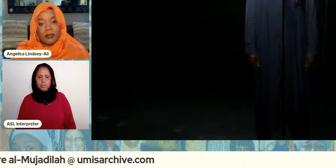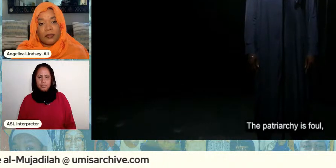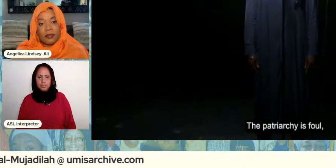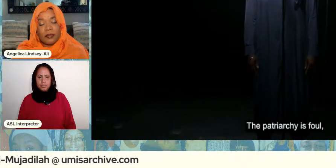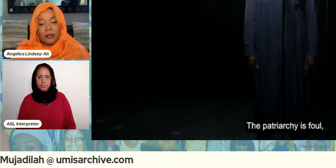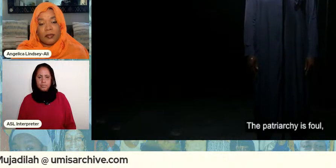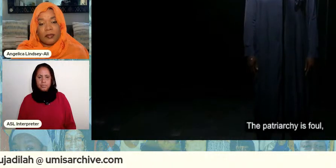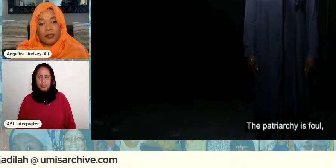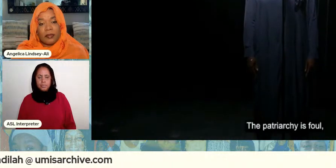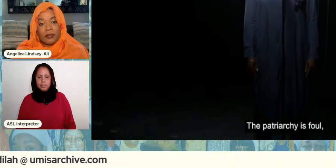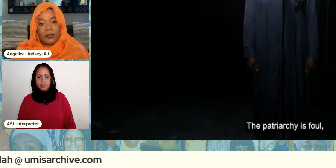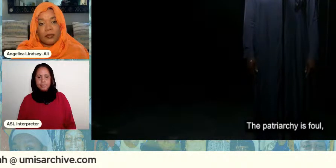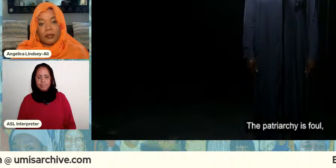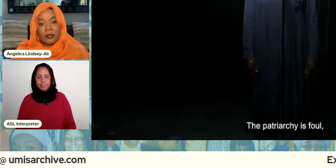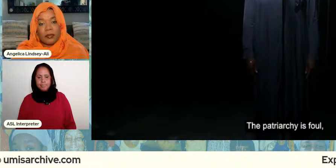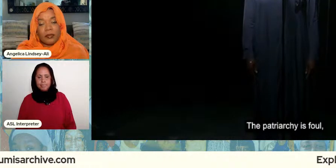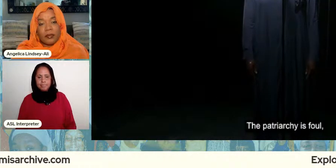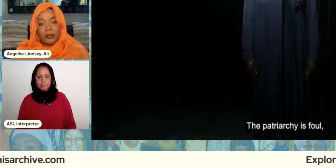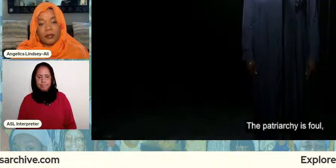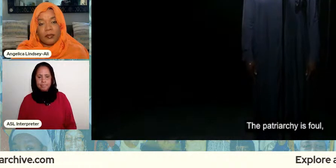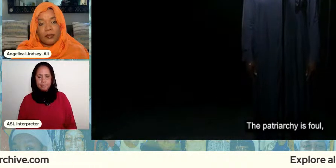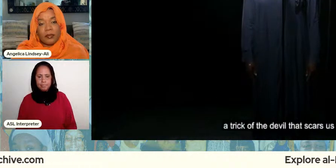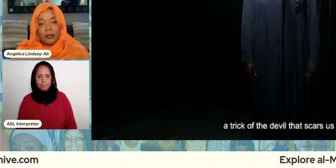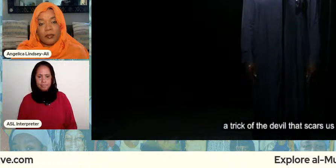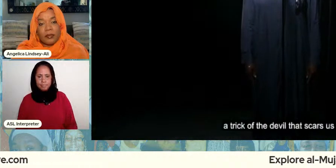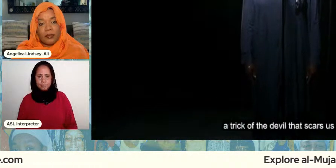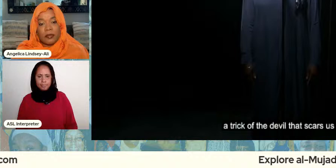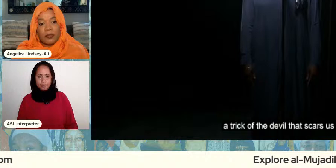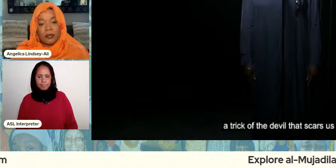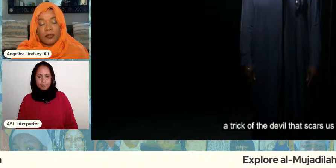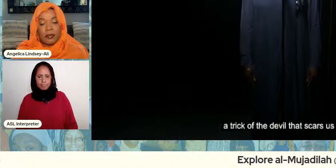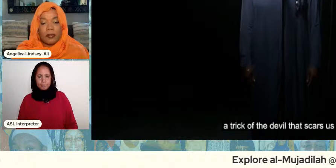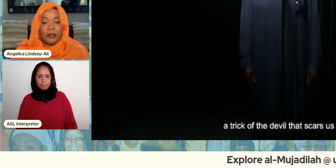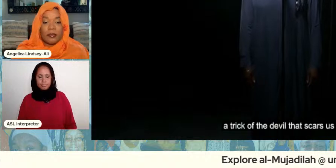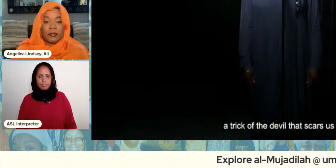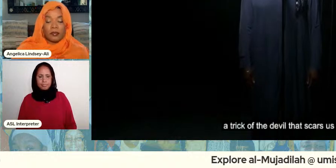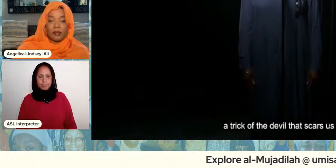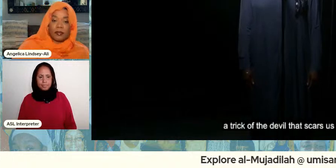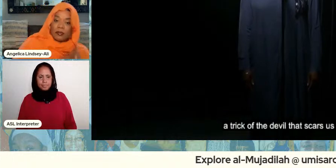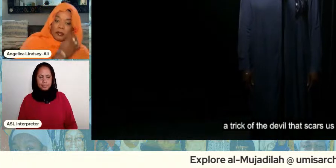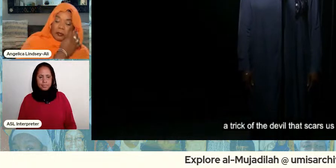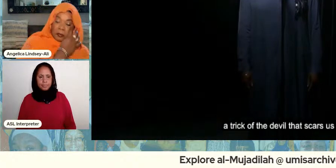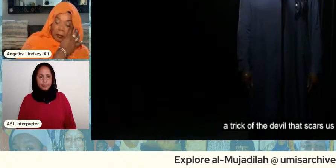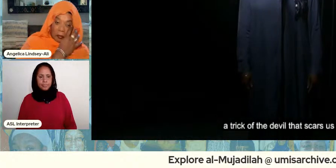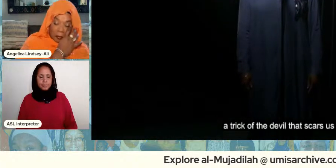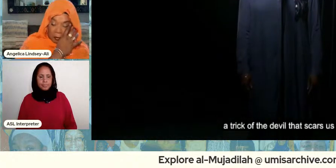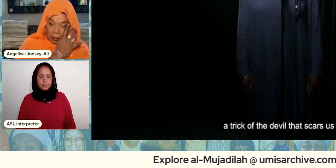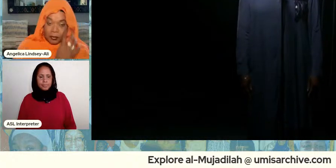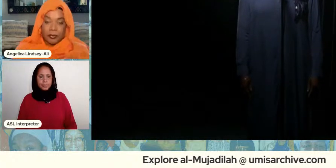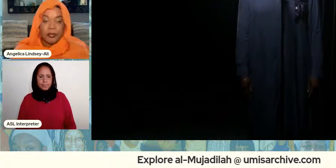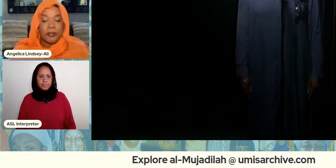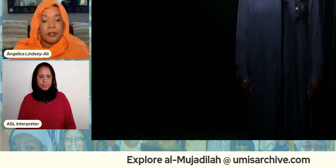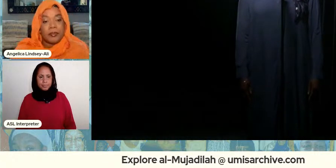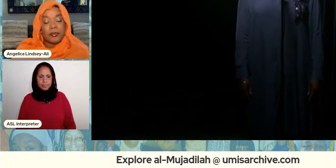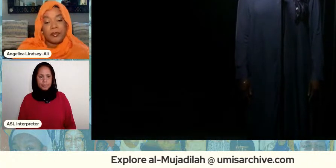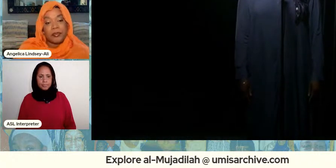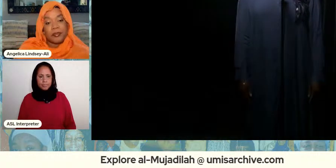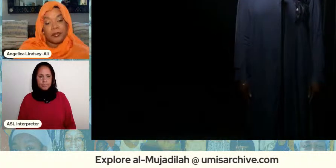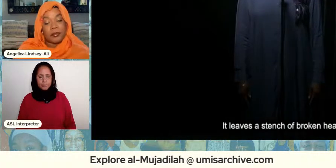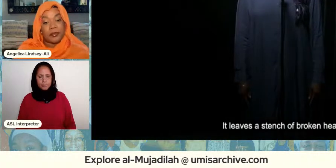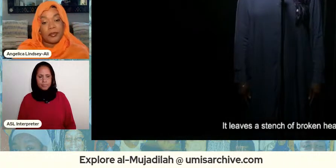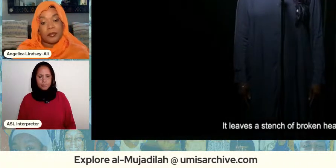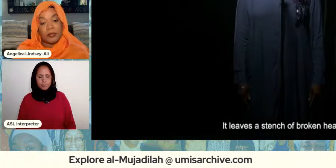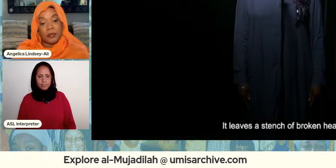the patriarchy is foul a trick of the devil that scars us all it leaves a stench